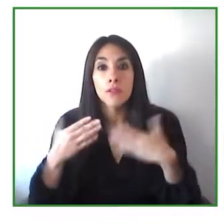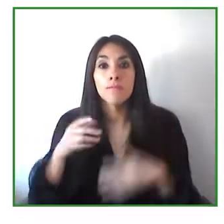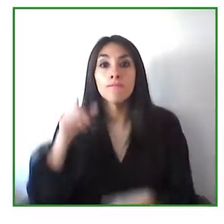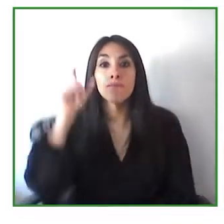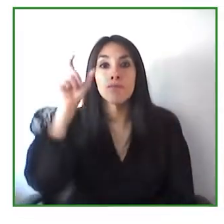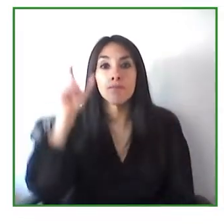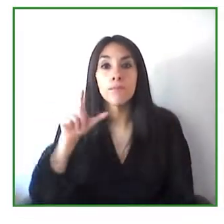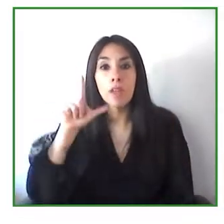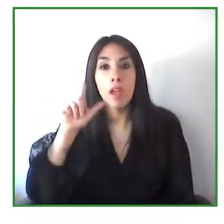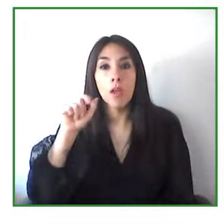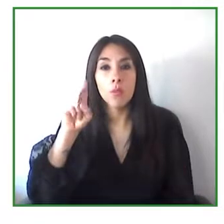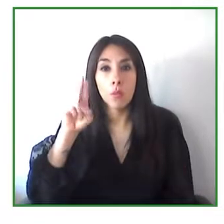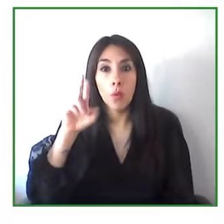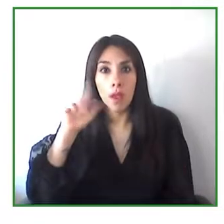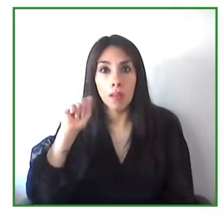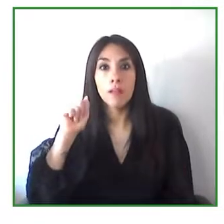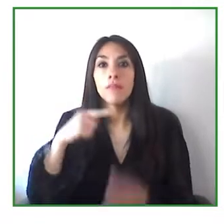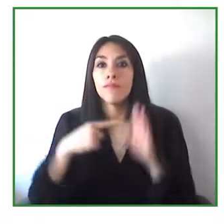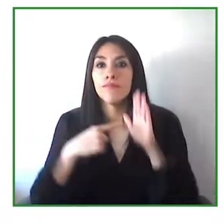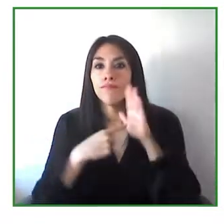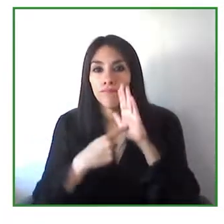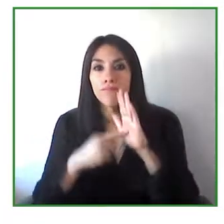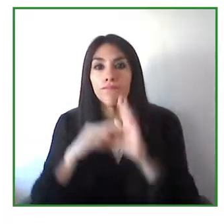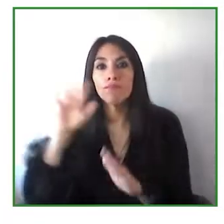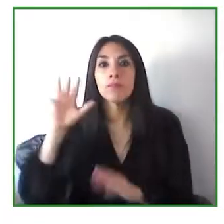show that is possible to break down all barriers.